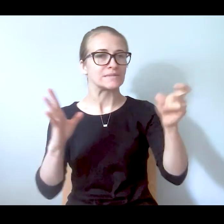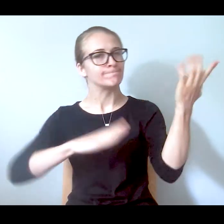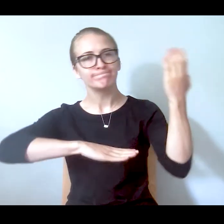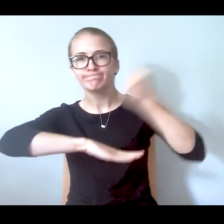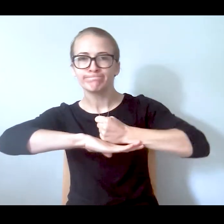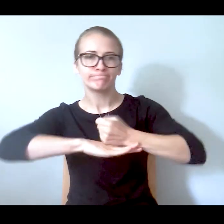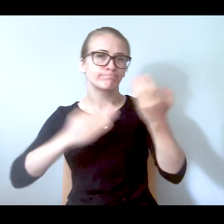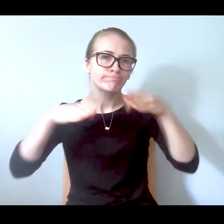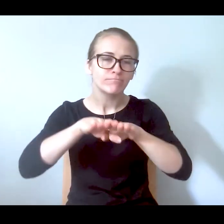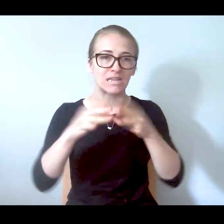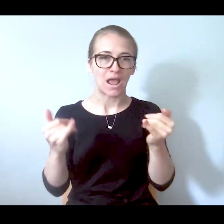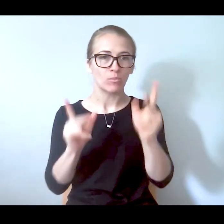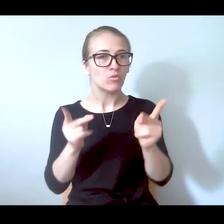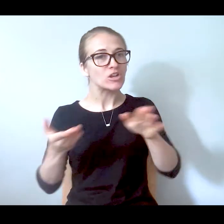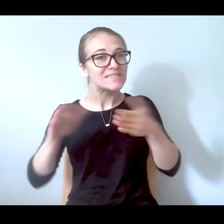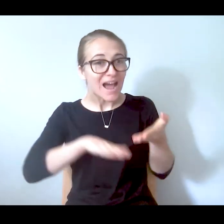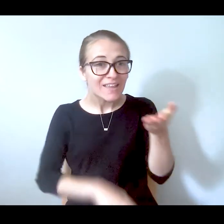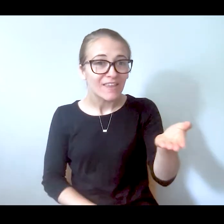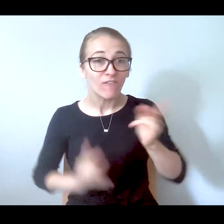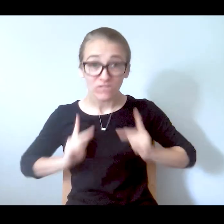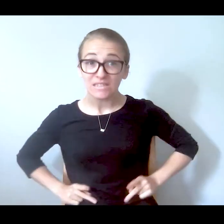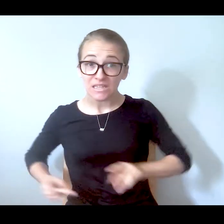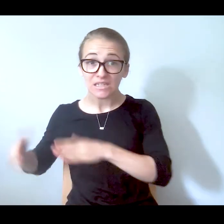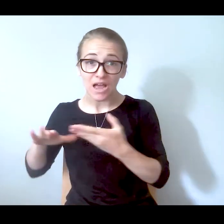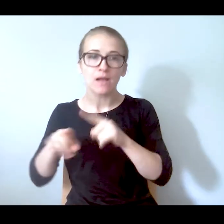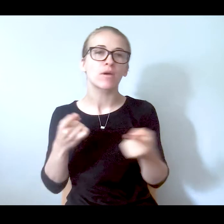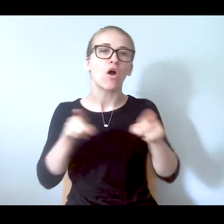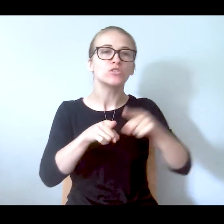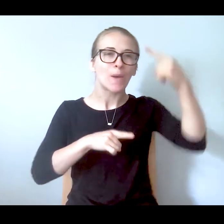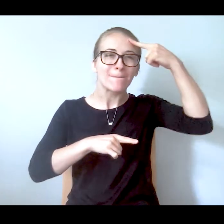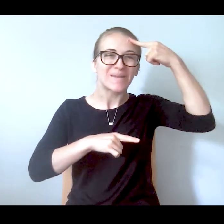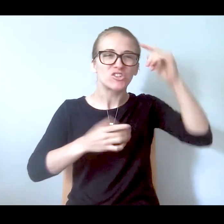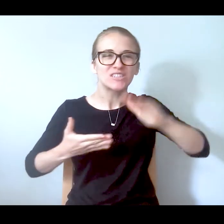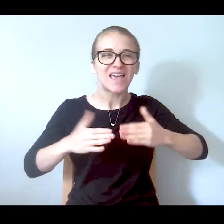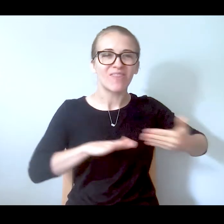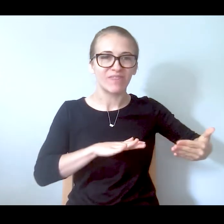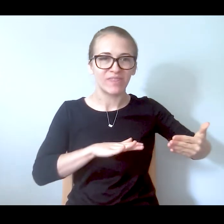there, not only physically but mentally. They're dying and people are being left there. They need to